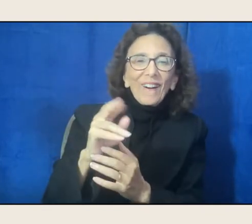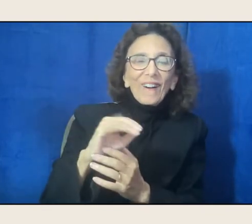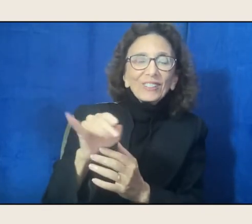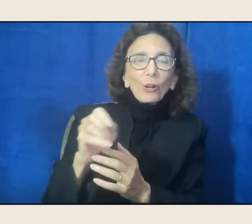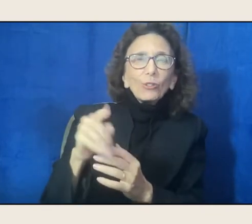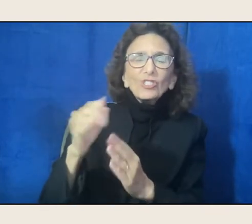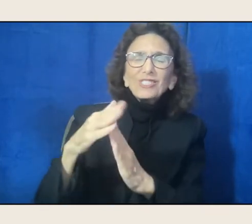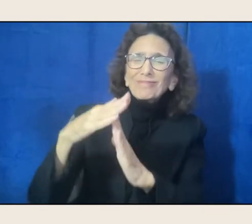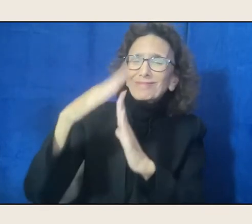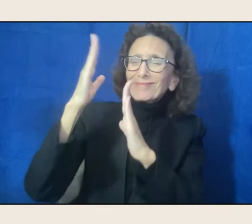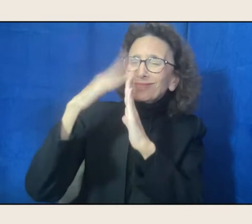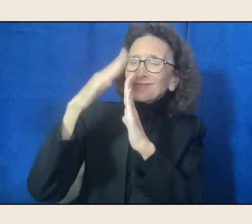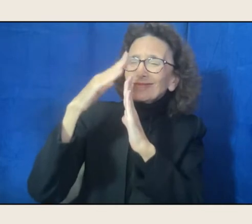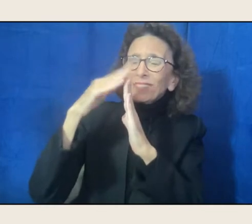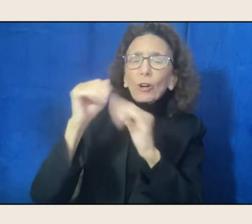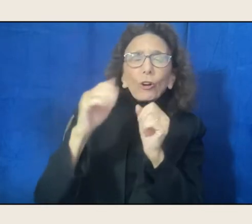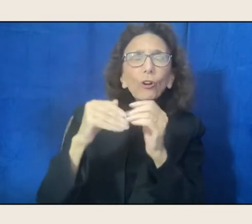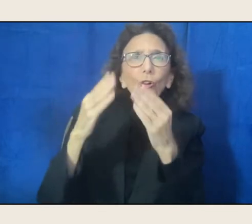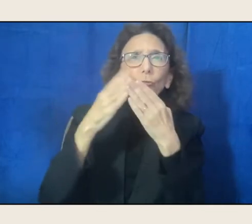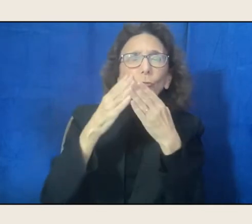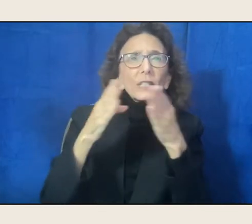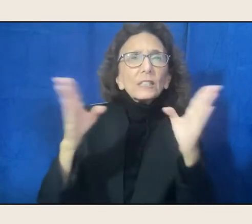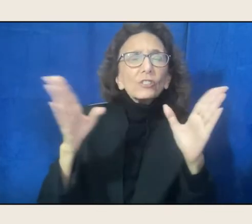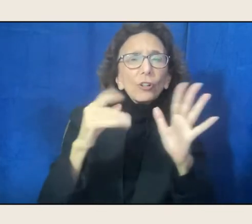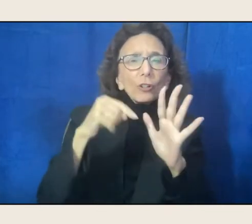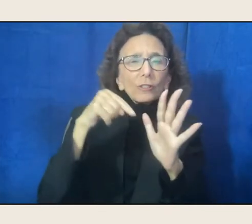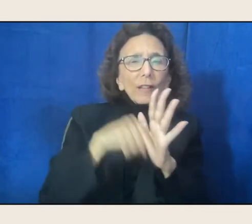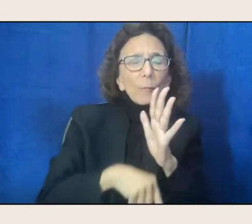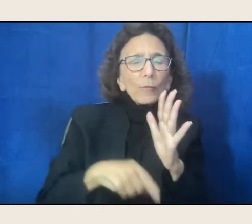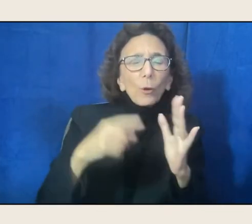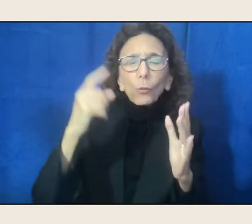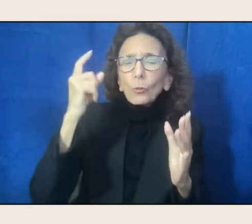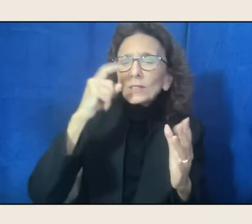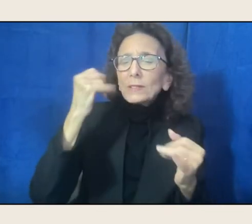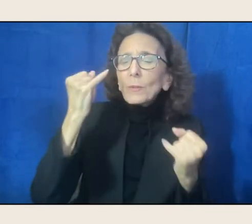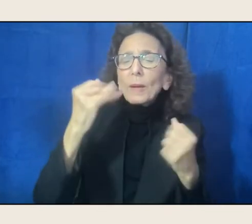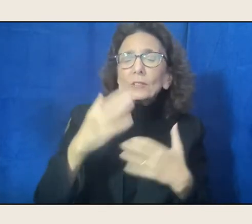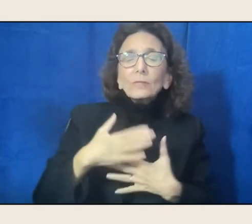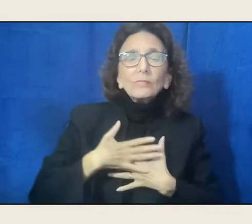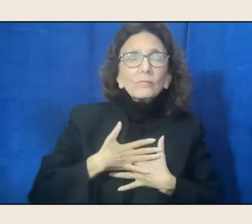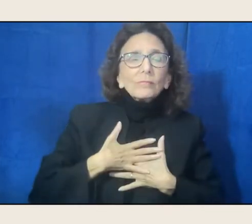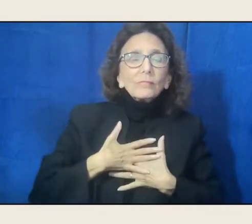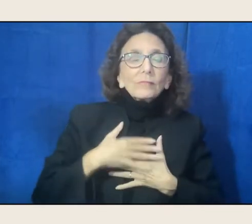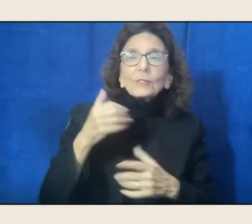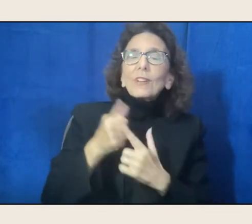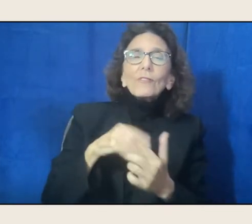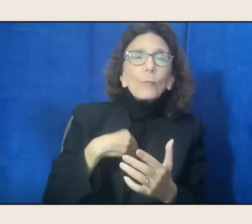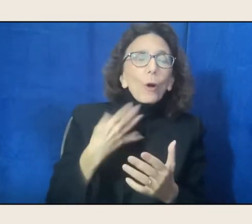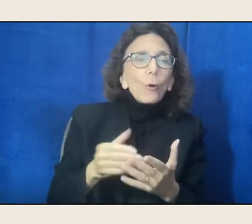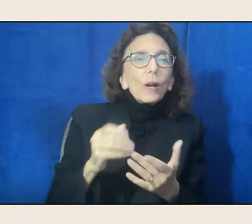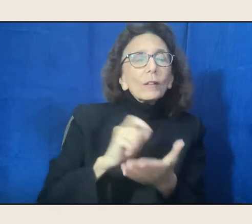her depth, her wisdom, her imagination. She's a poet, a memoirist, a visual artist, a musician,